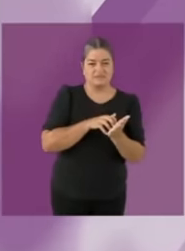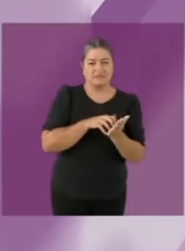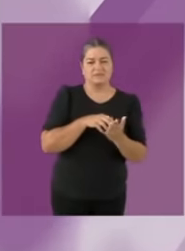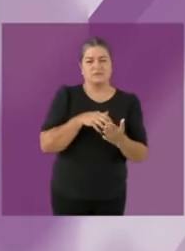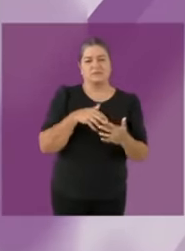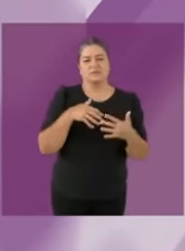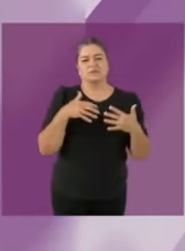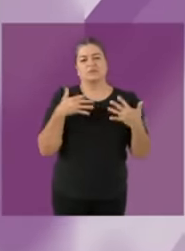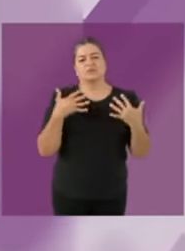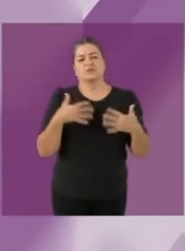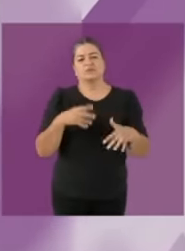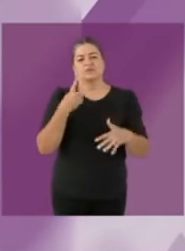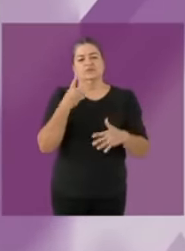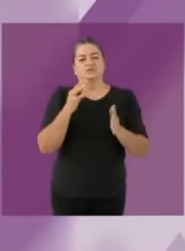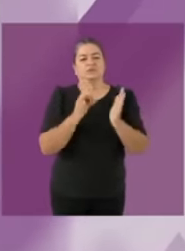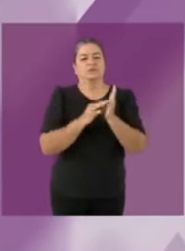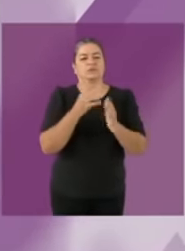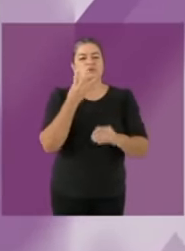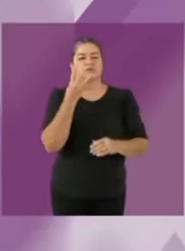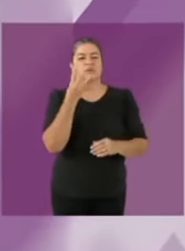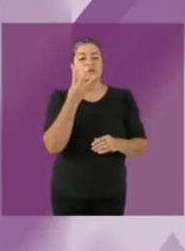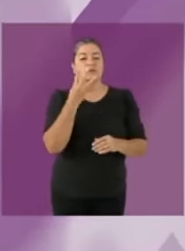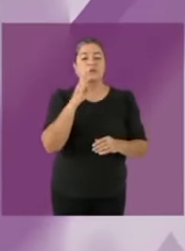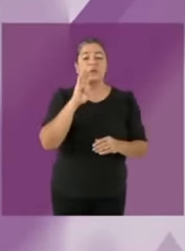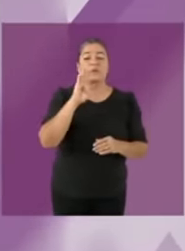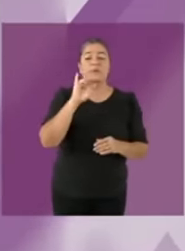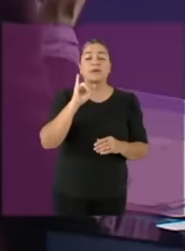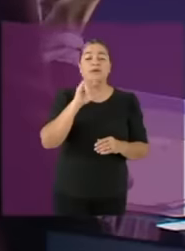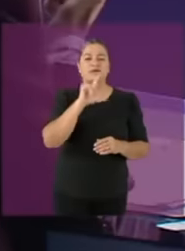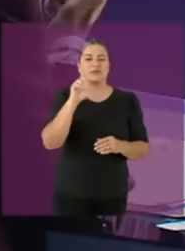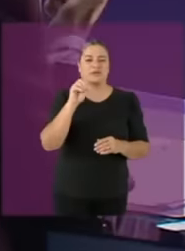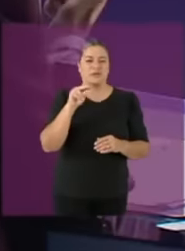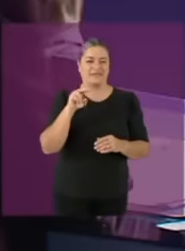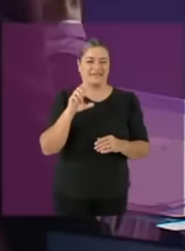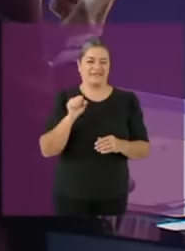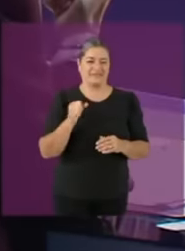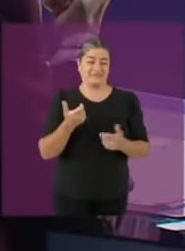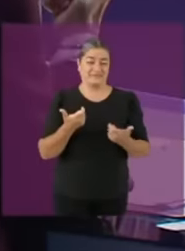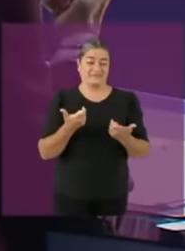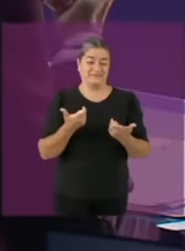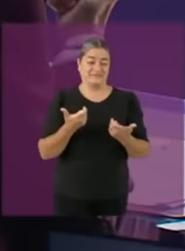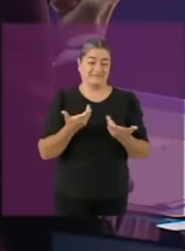from corruption and privileges for that reason Now there are social programs that have been based